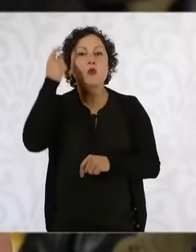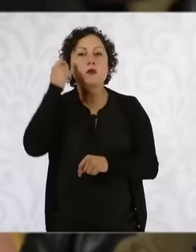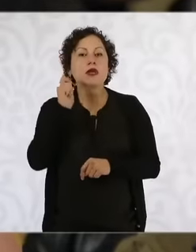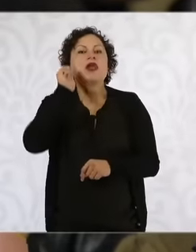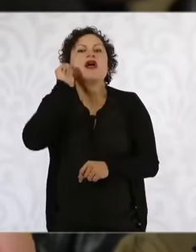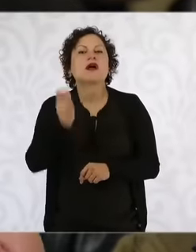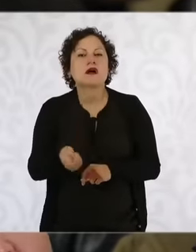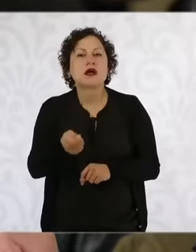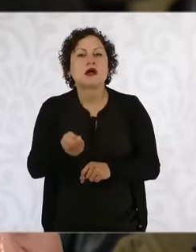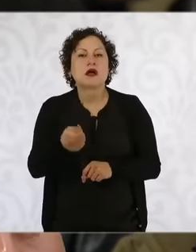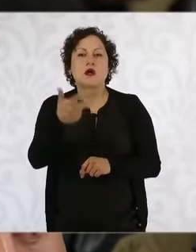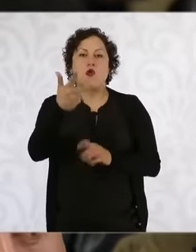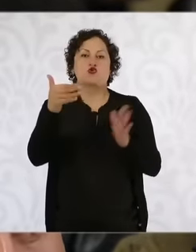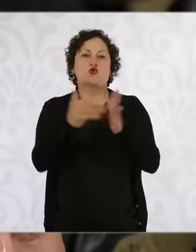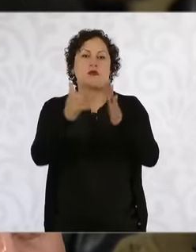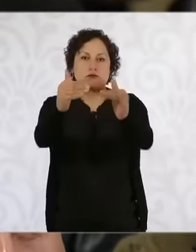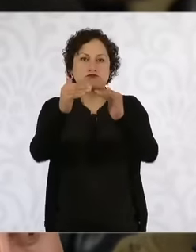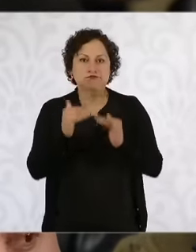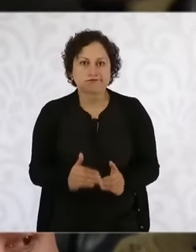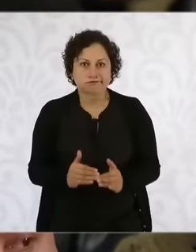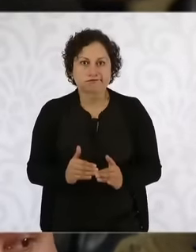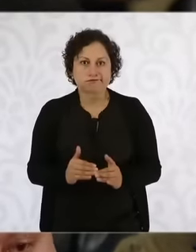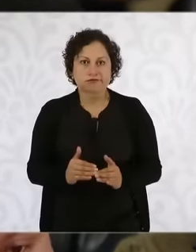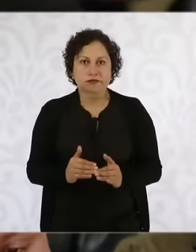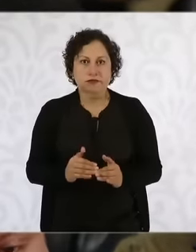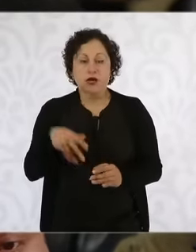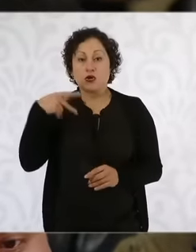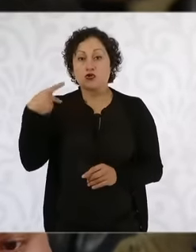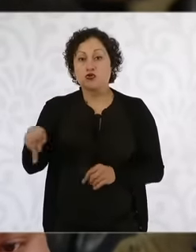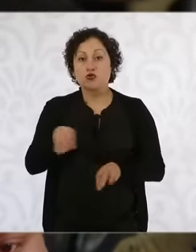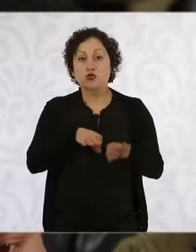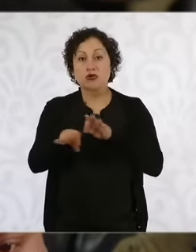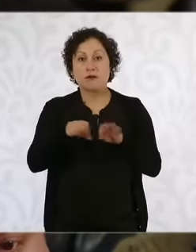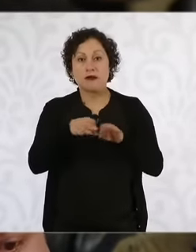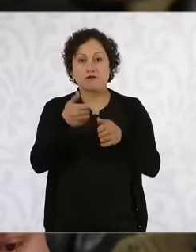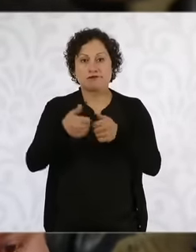with less than the salary that their basic workers normally have. A basic worker within